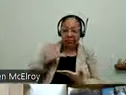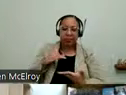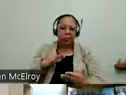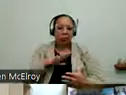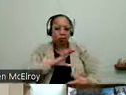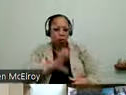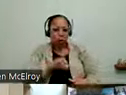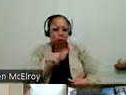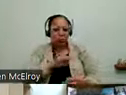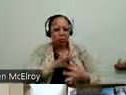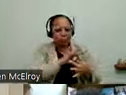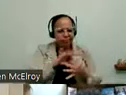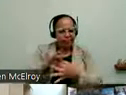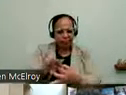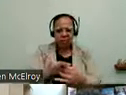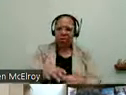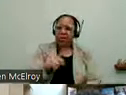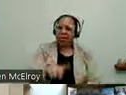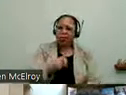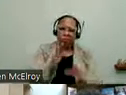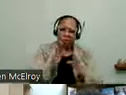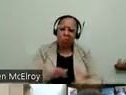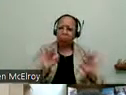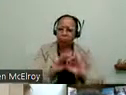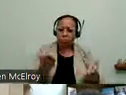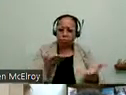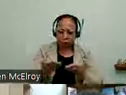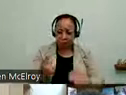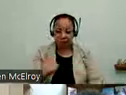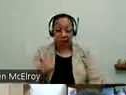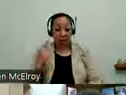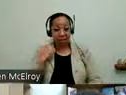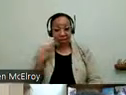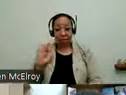these really important services. I think the frontline staff are often